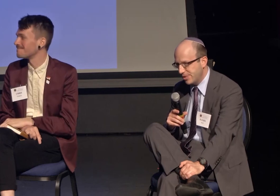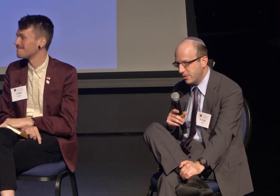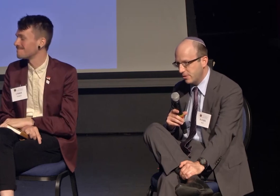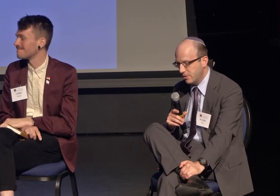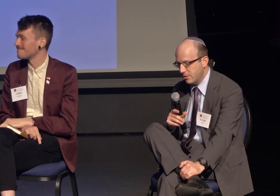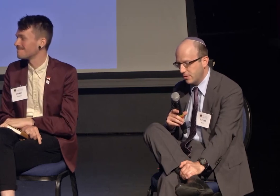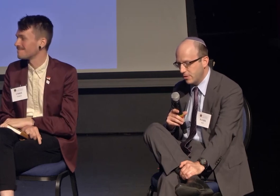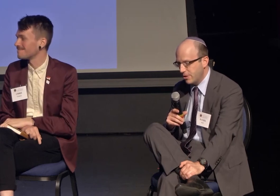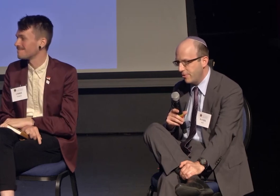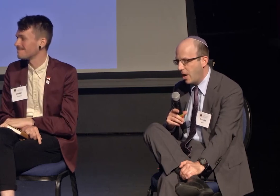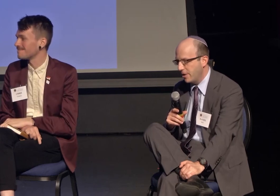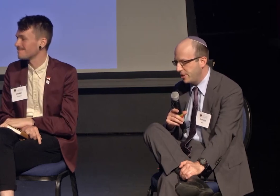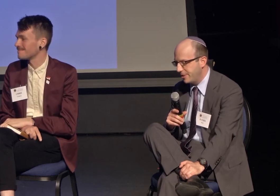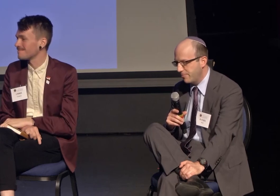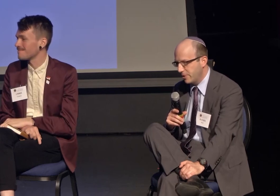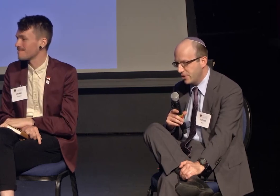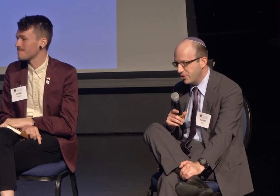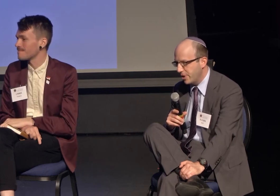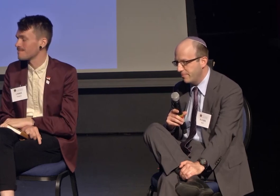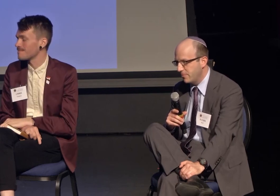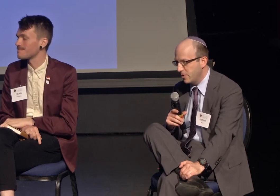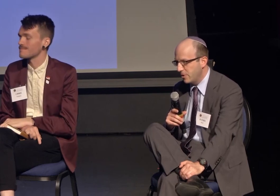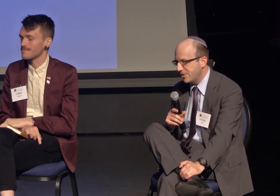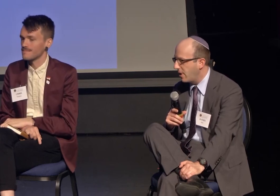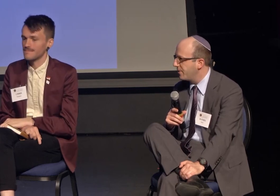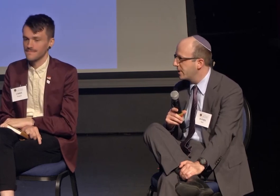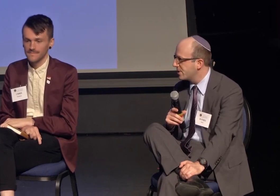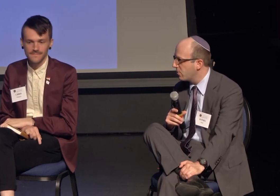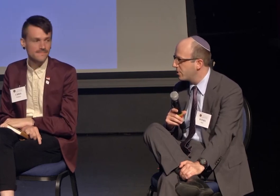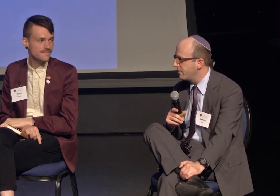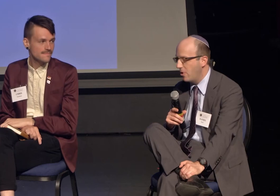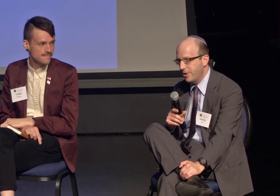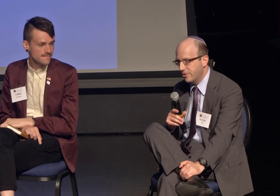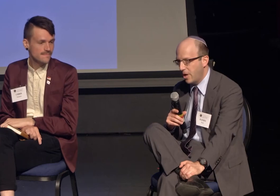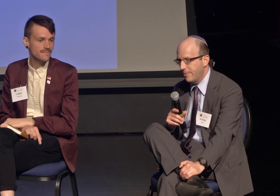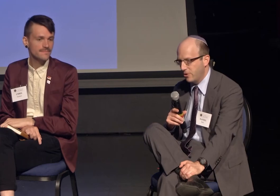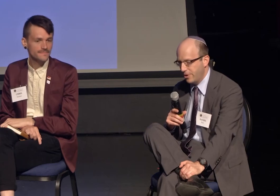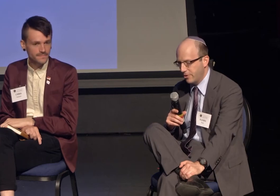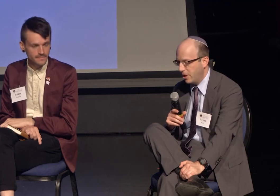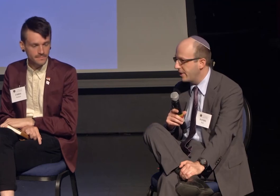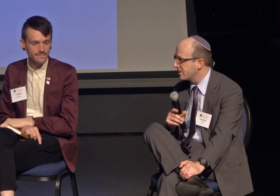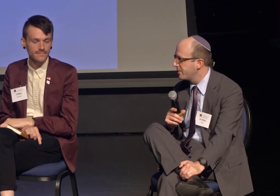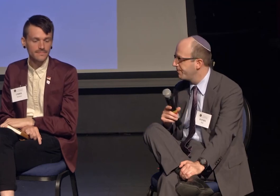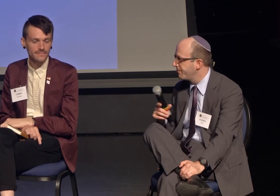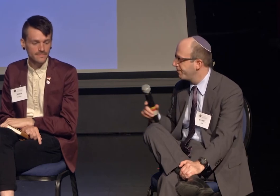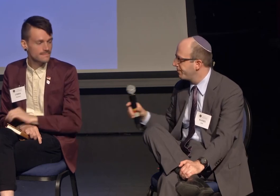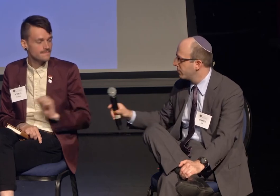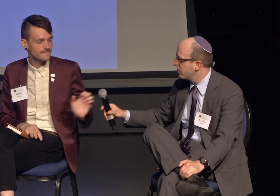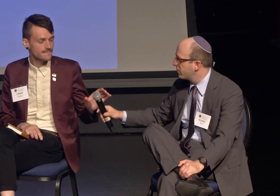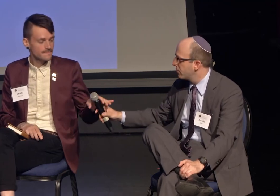you're not in a deep relationship. So, I think it's a question of knowing your timing, knowing your context.